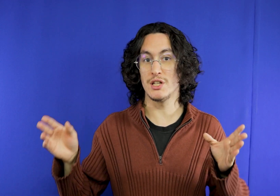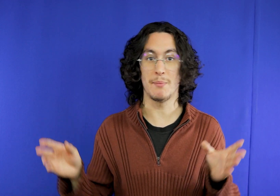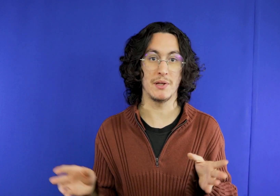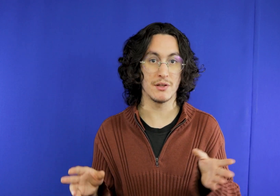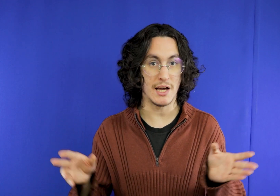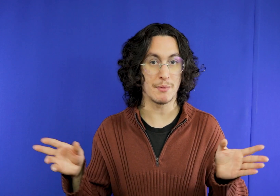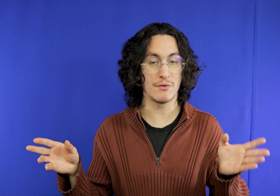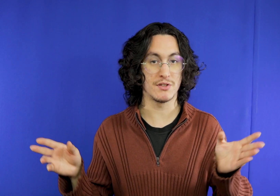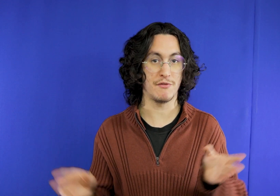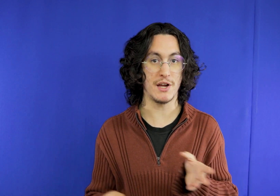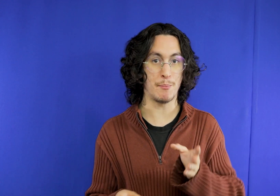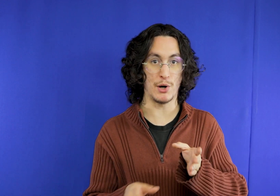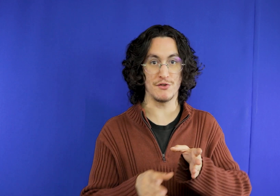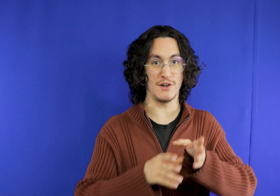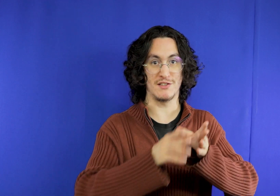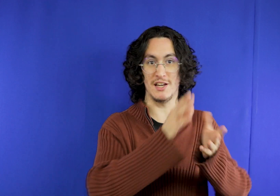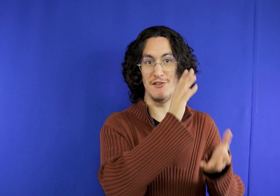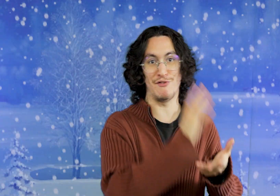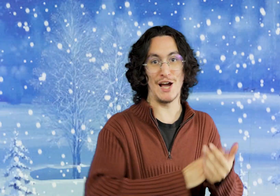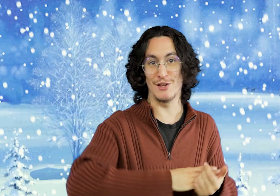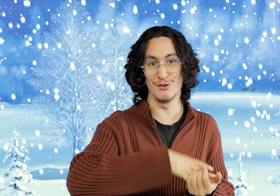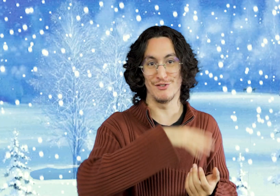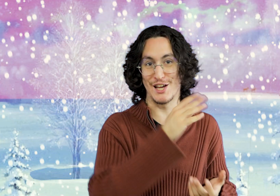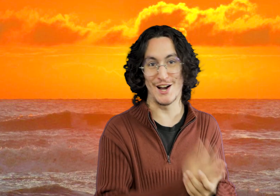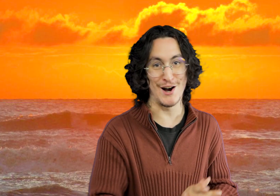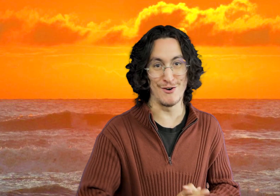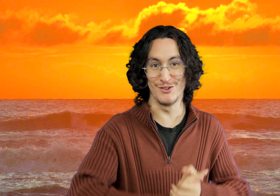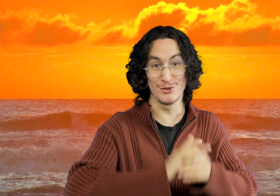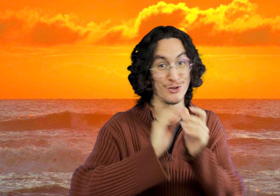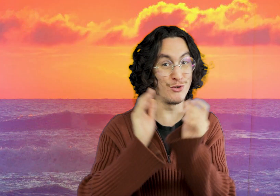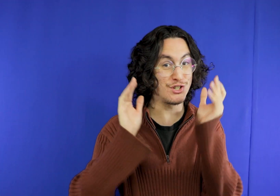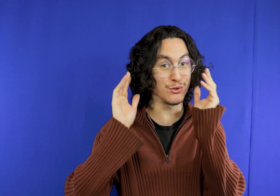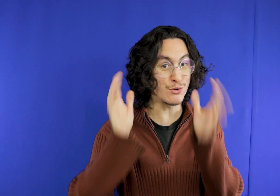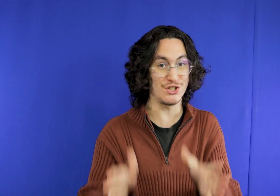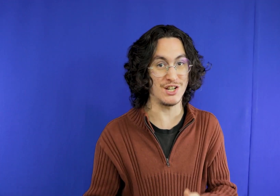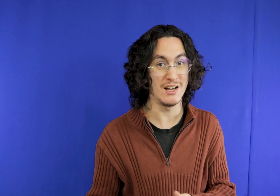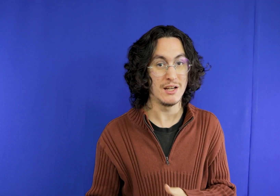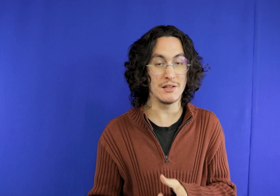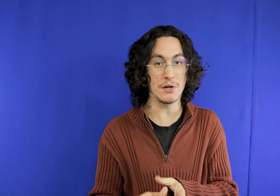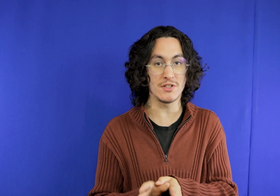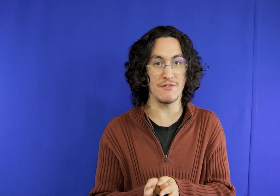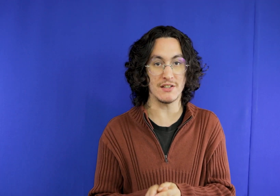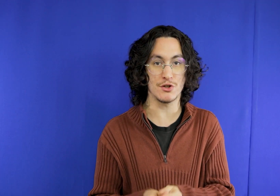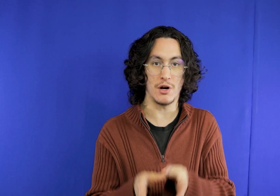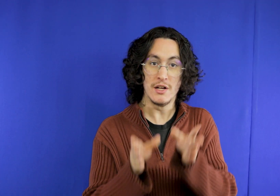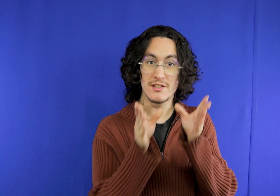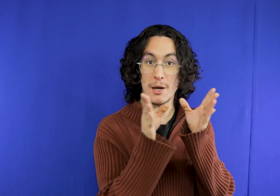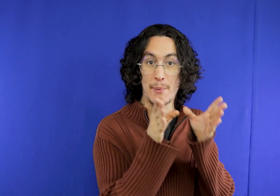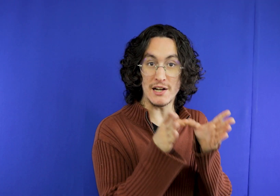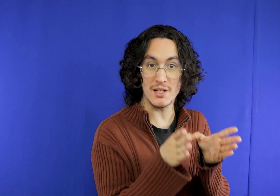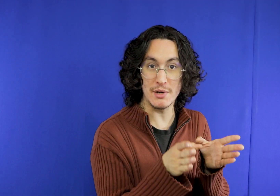single one and it's not because you can do winter summer autumn single day then you see it like this if in